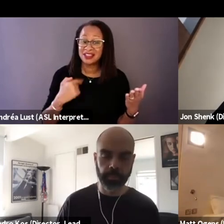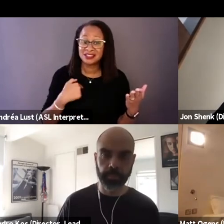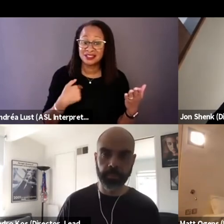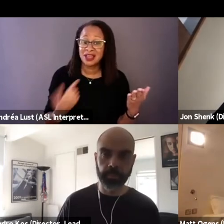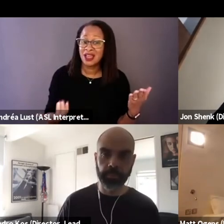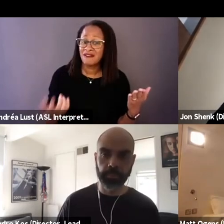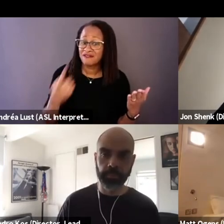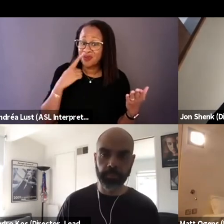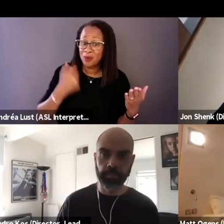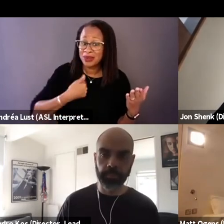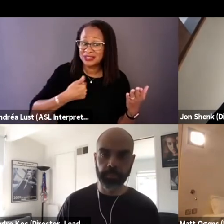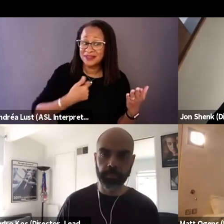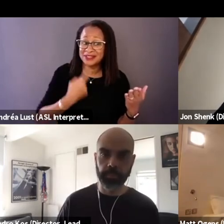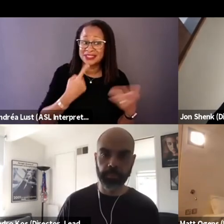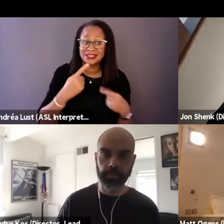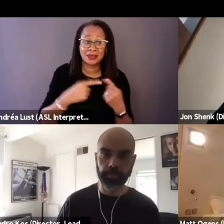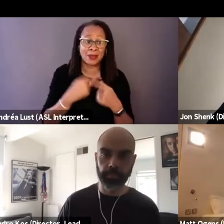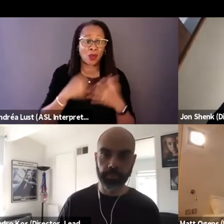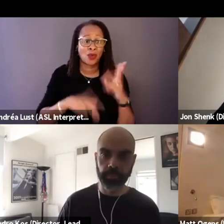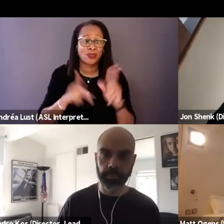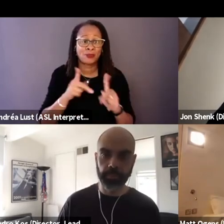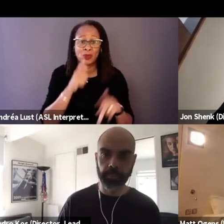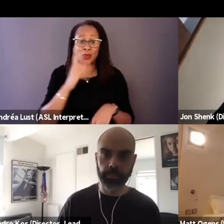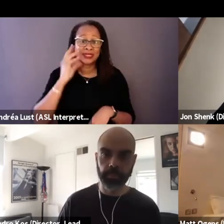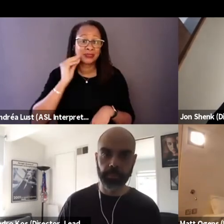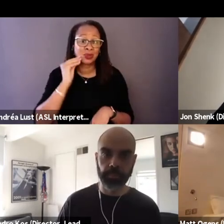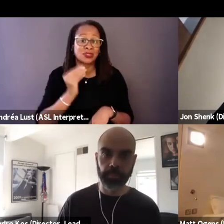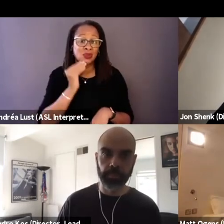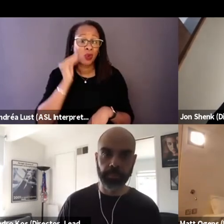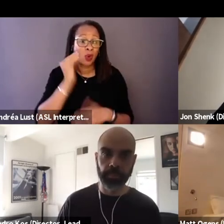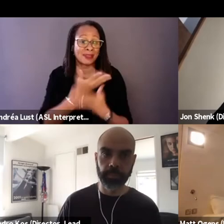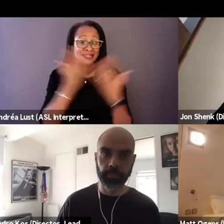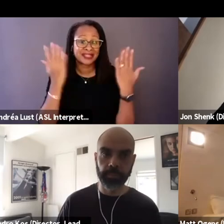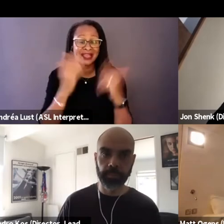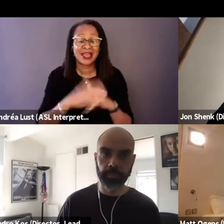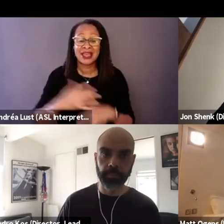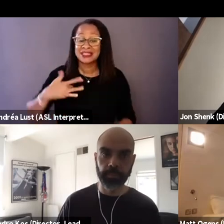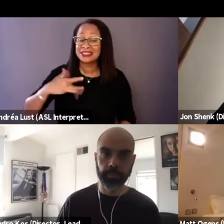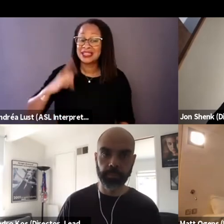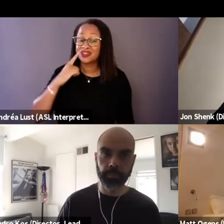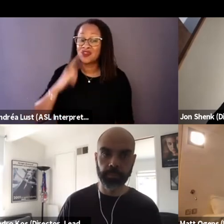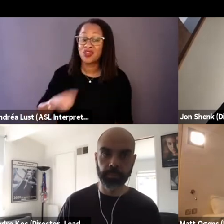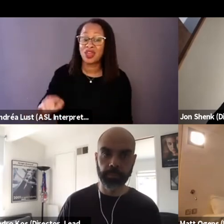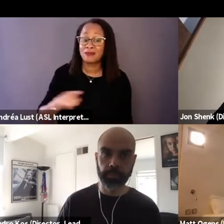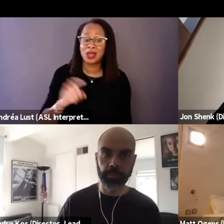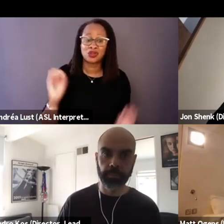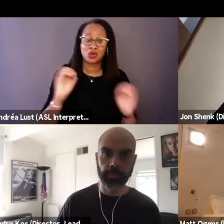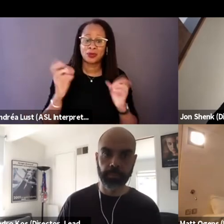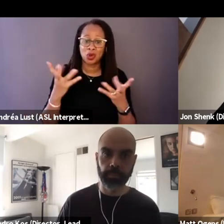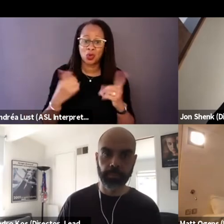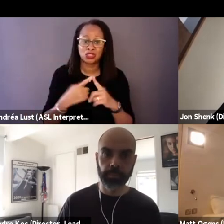about the people experiencing homelessness in the sense that for them, nobody wanted to hear their story